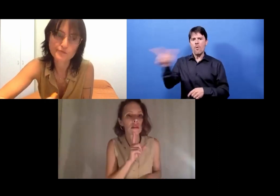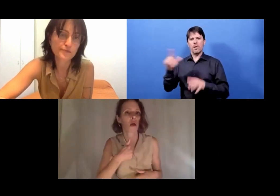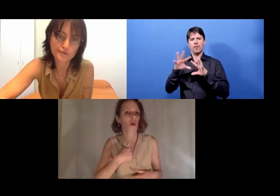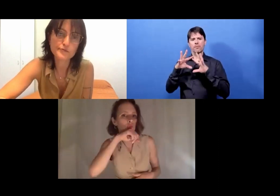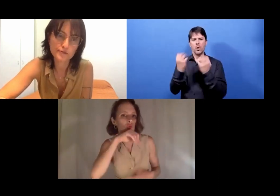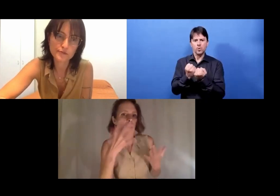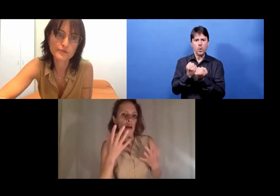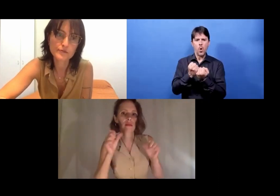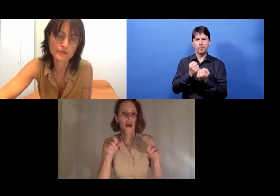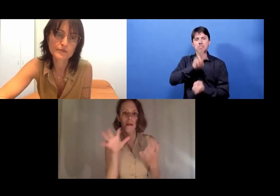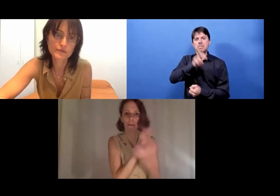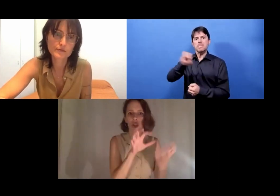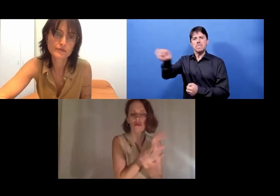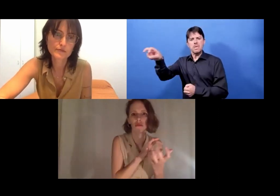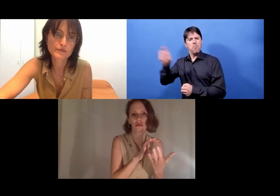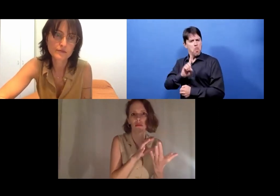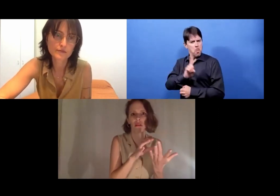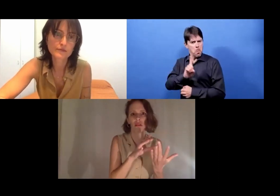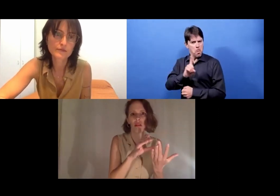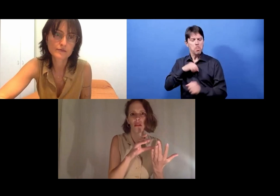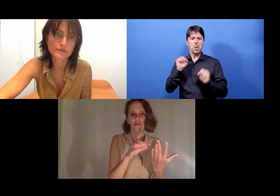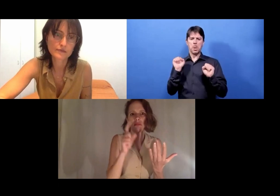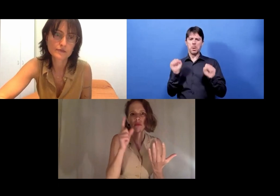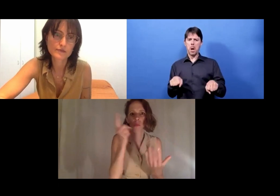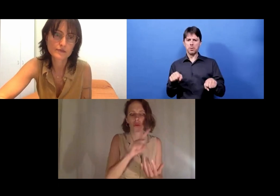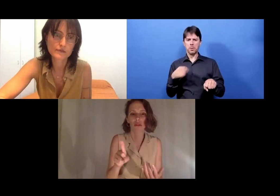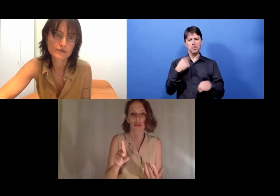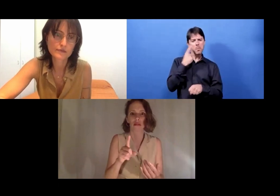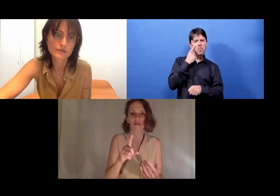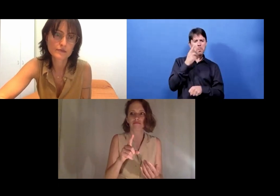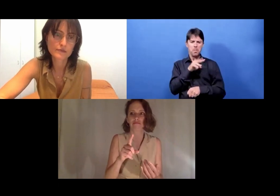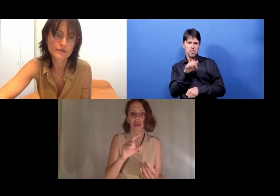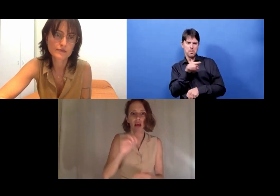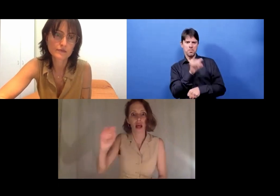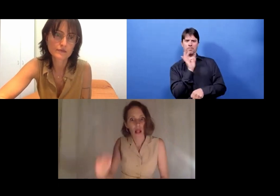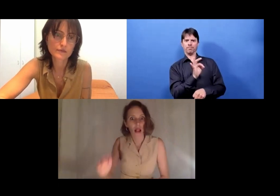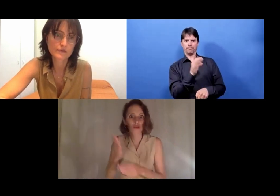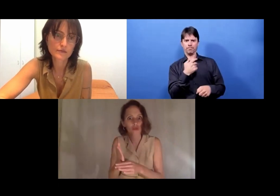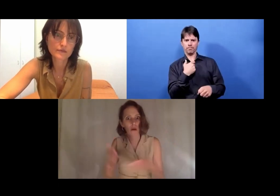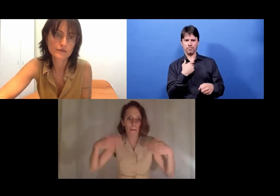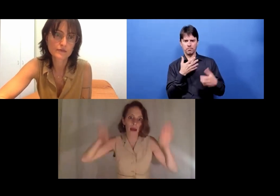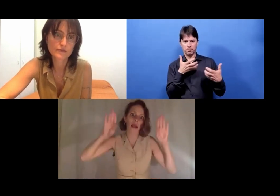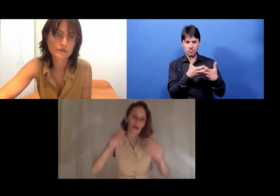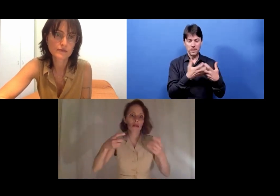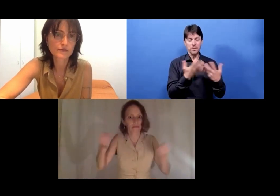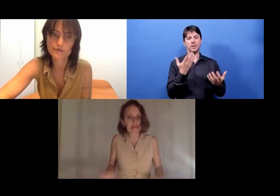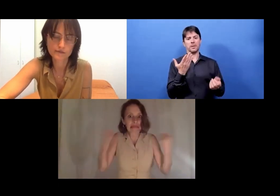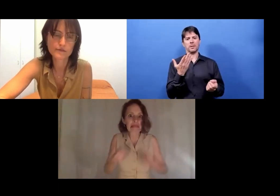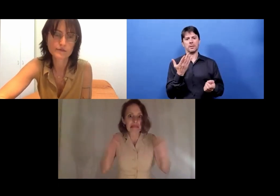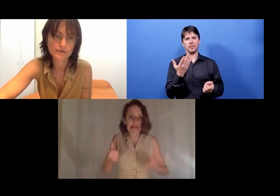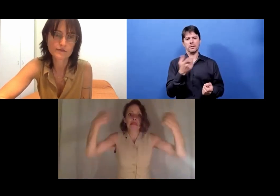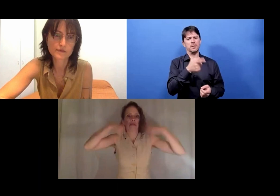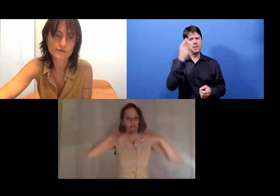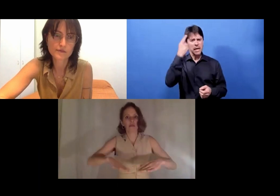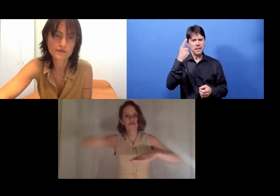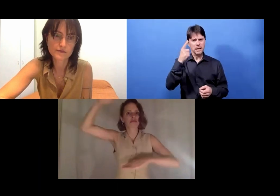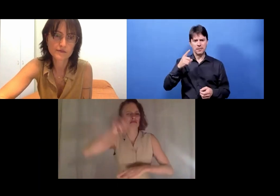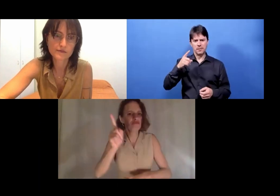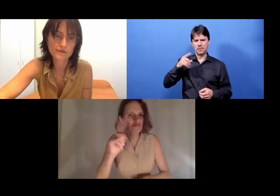different genres and mix them, but you don't have to be a dancer by birth to become one, to be good.